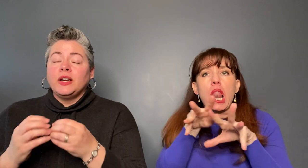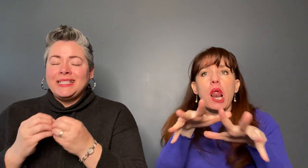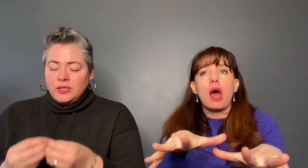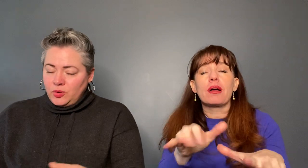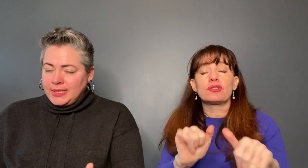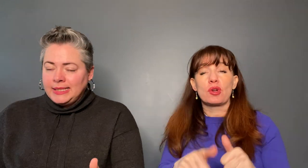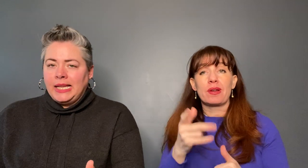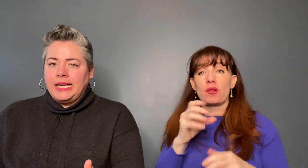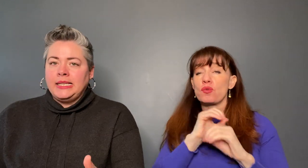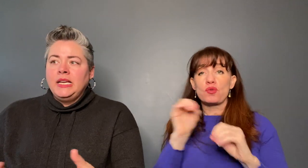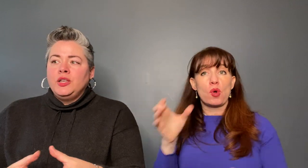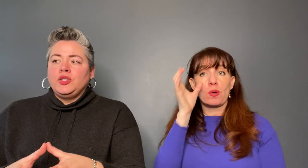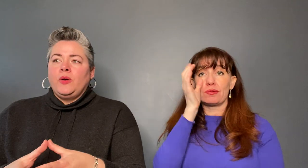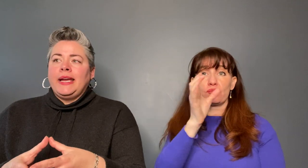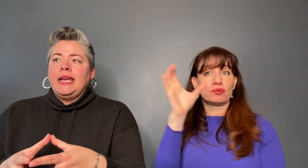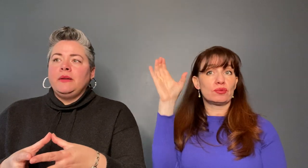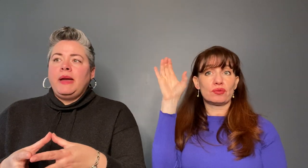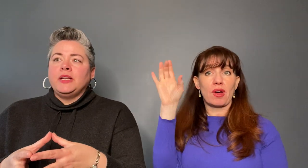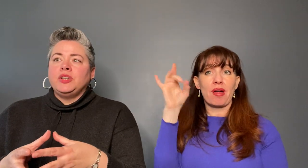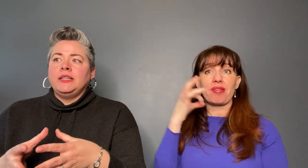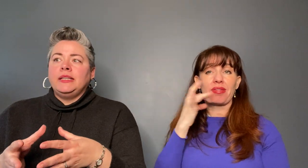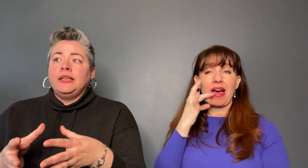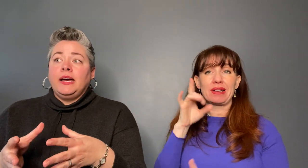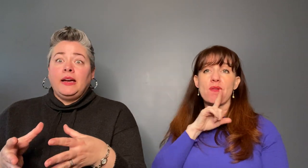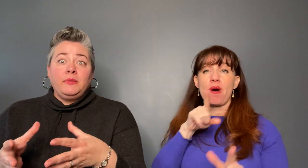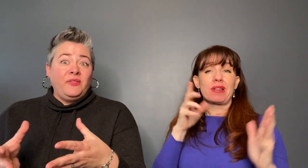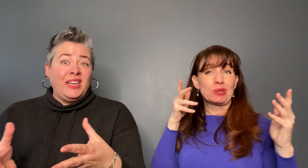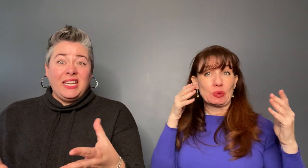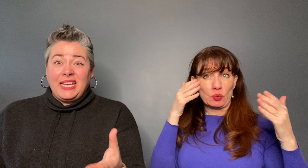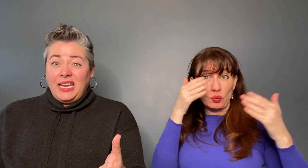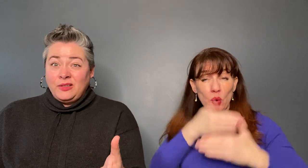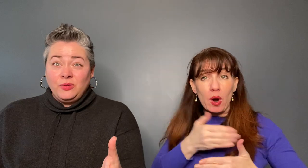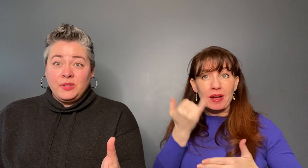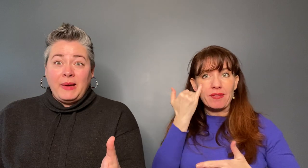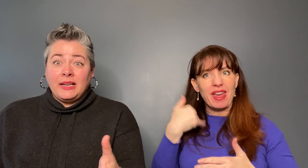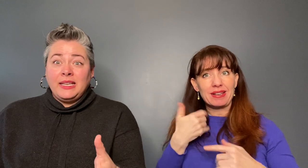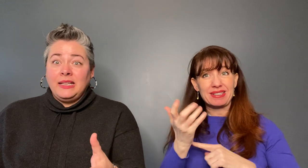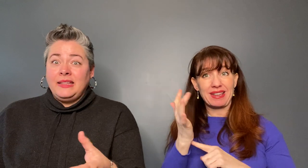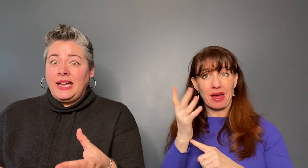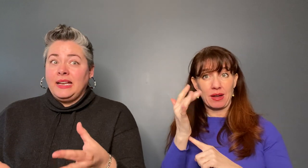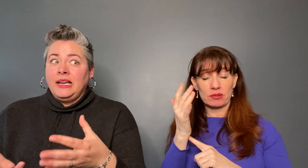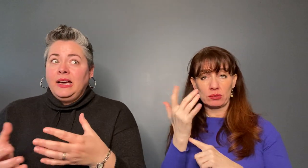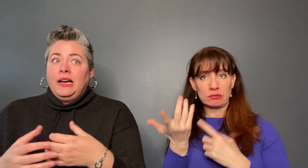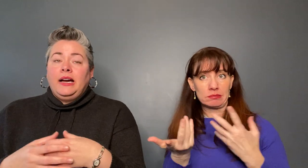imagine, there is no sunlight so I can't imagine if they had candles back then